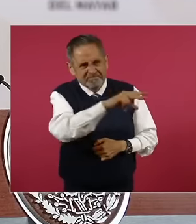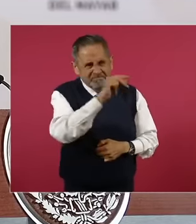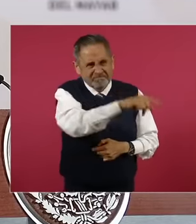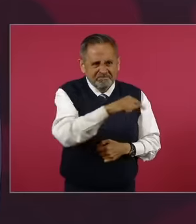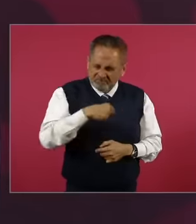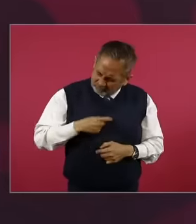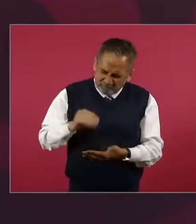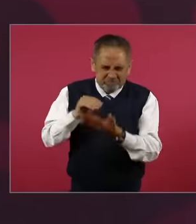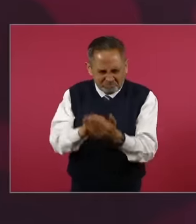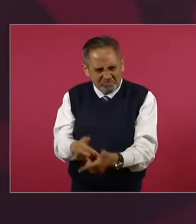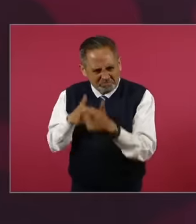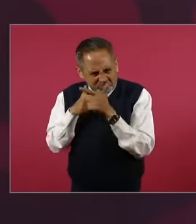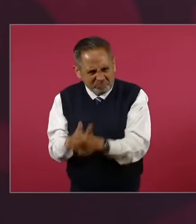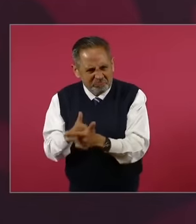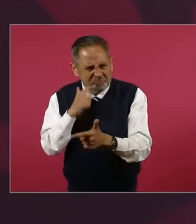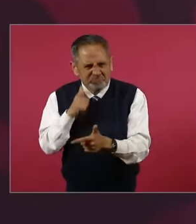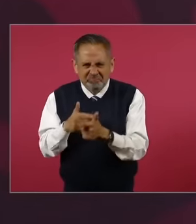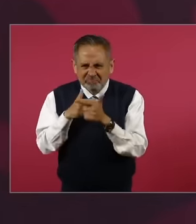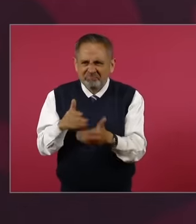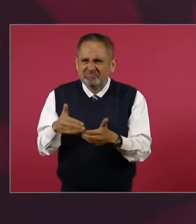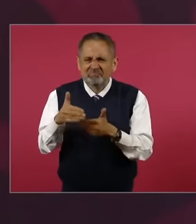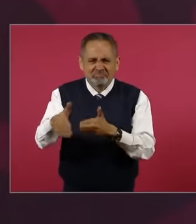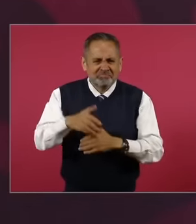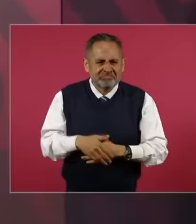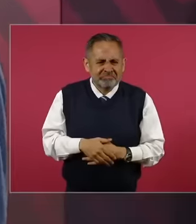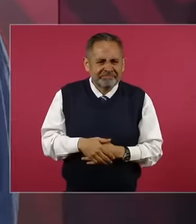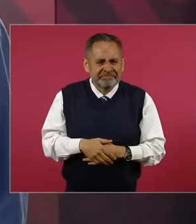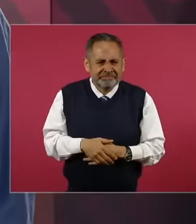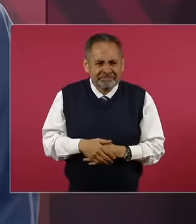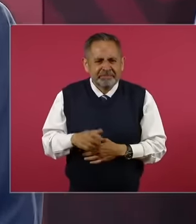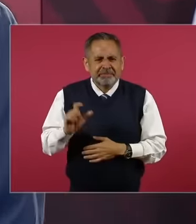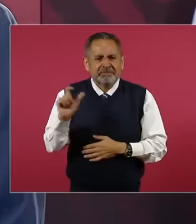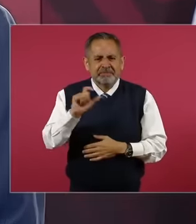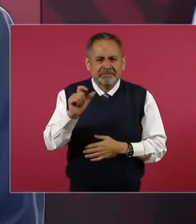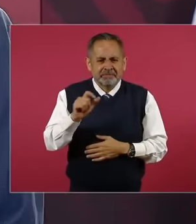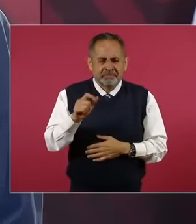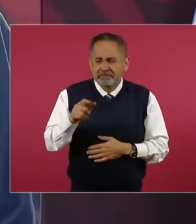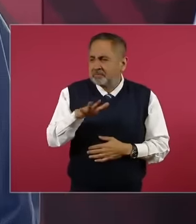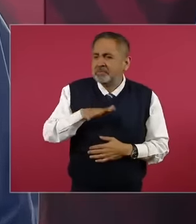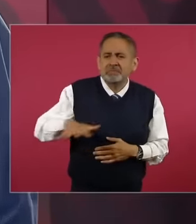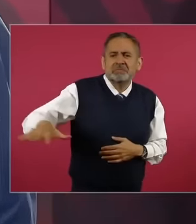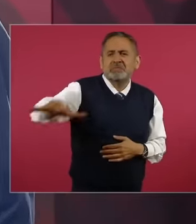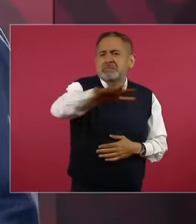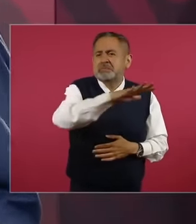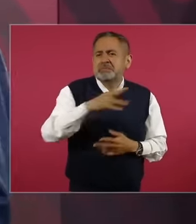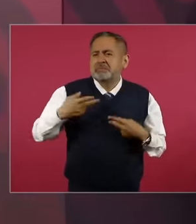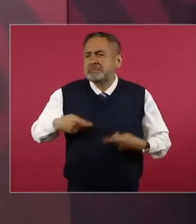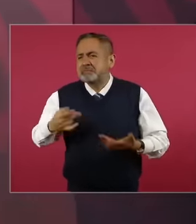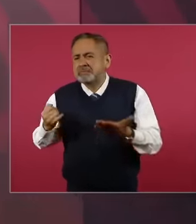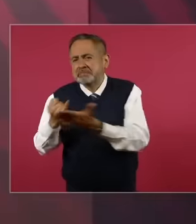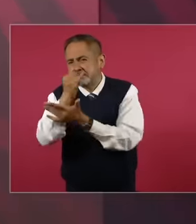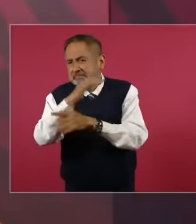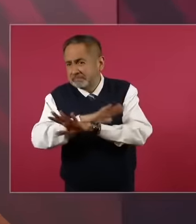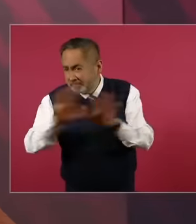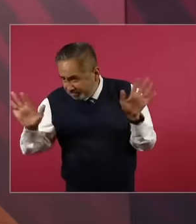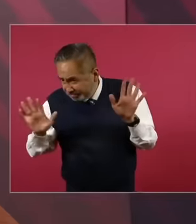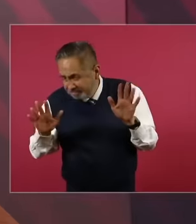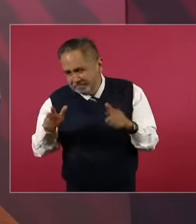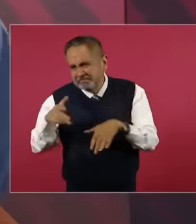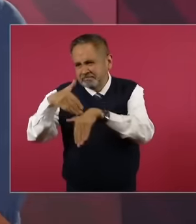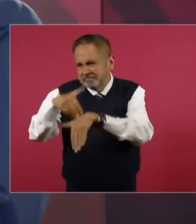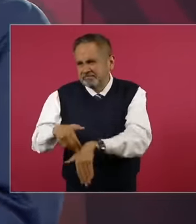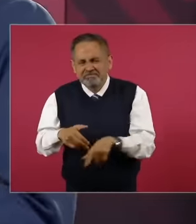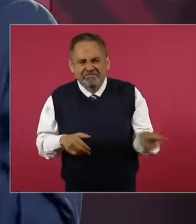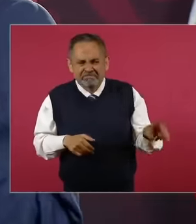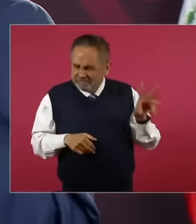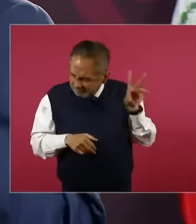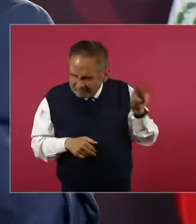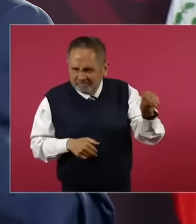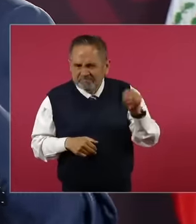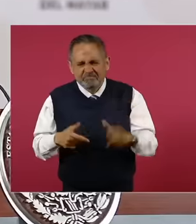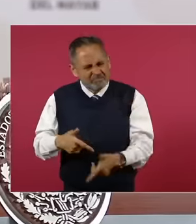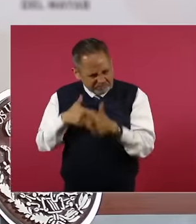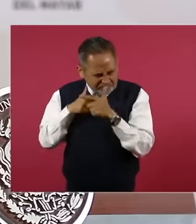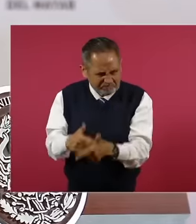No, I'm going to leave when the people decide, so I wrote a book called Not